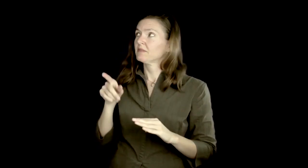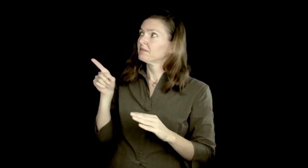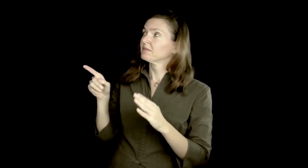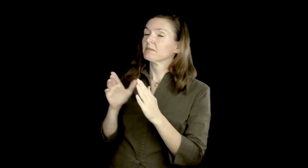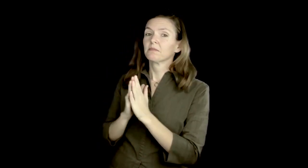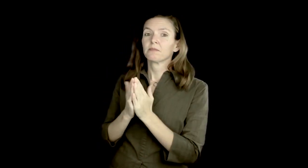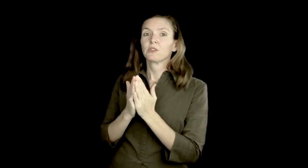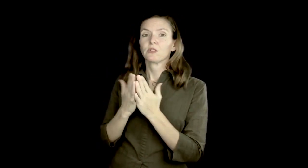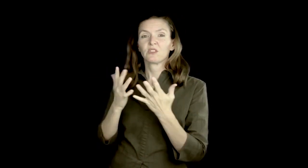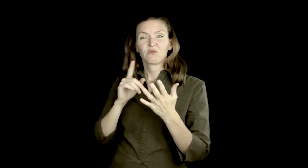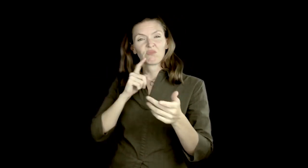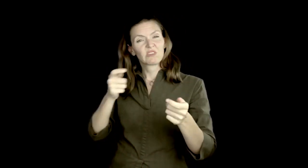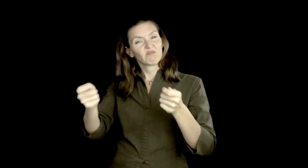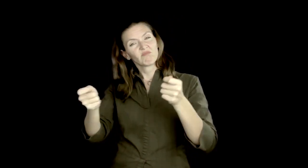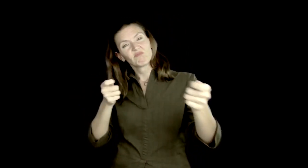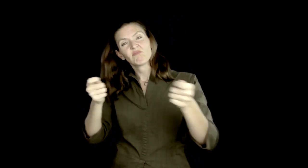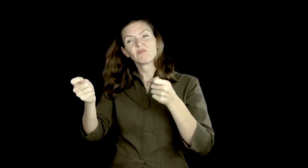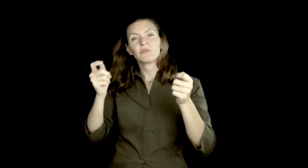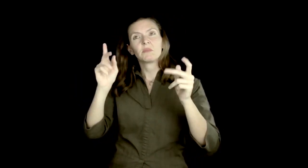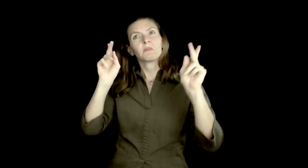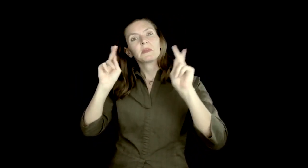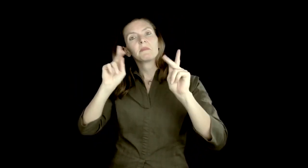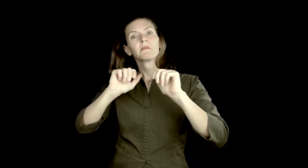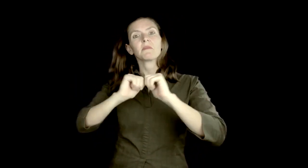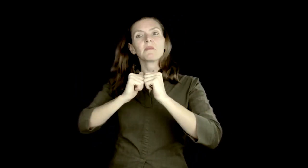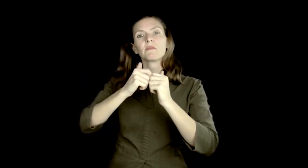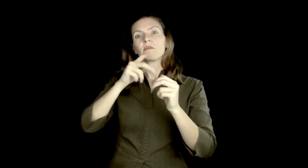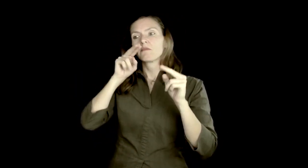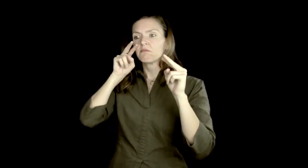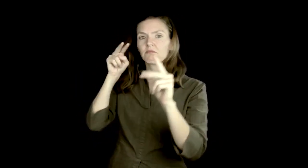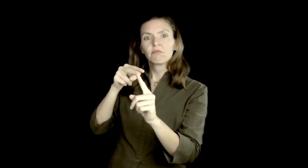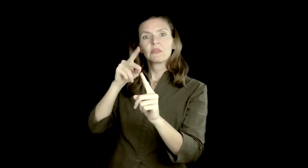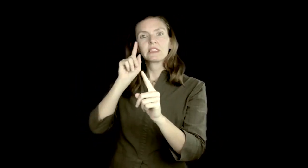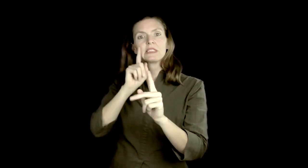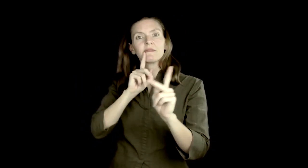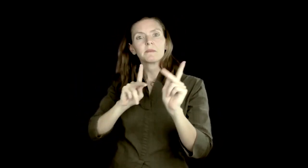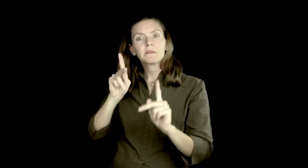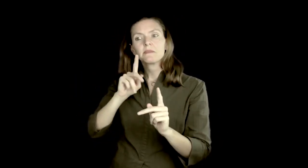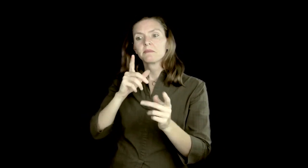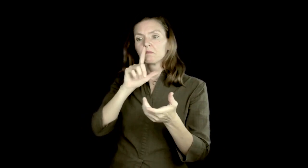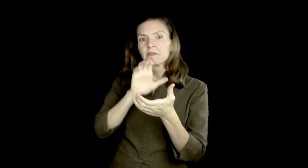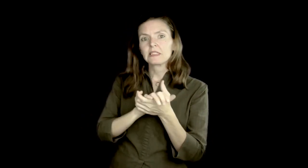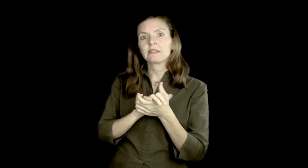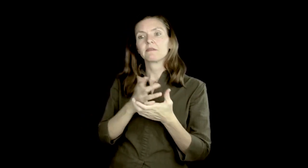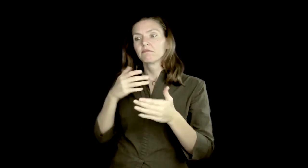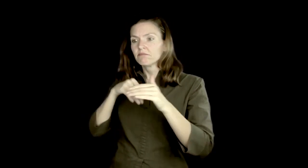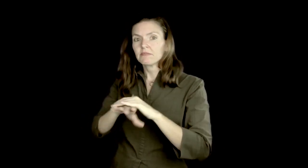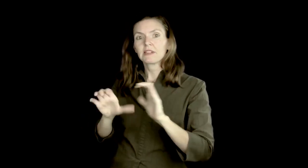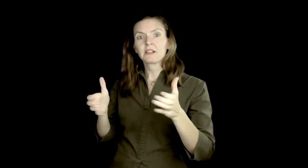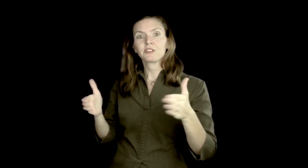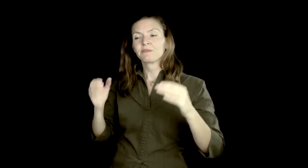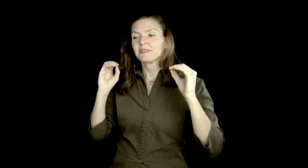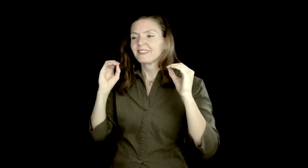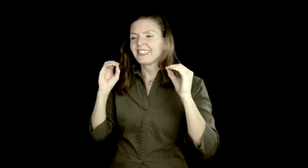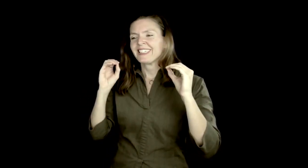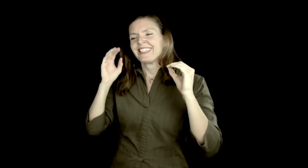This book indoctrinated people in how they perceived deaf people and their beliefs about deaf people.